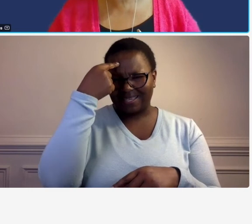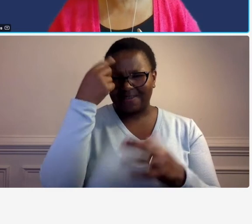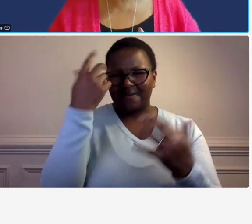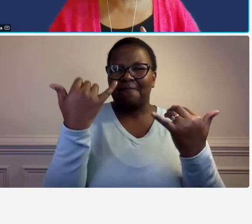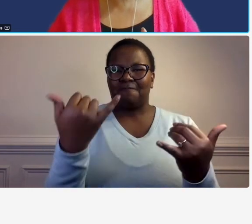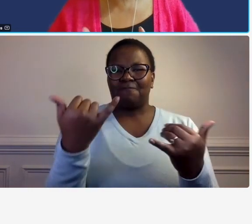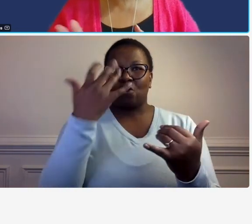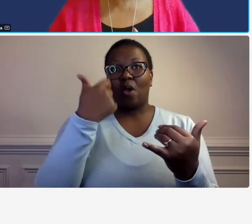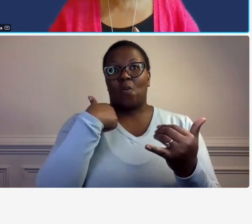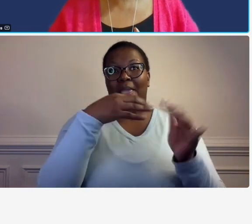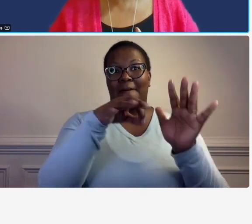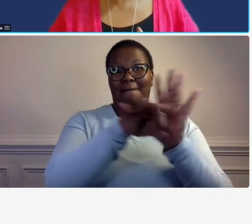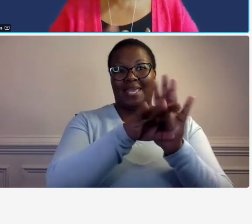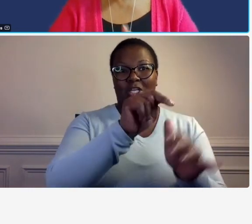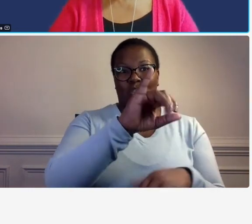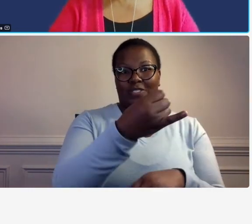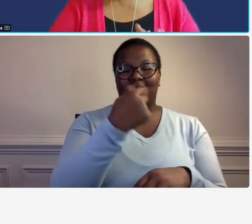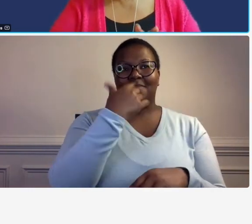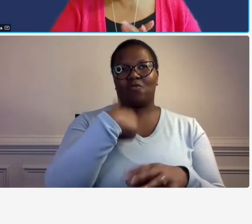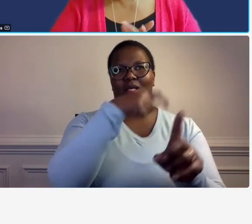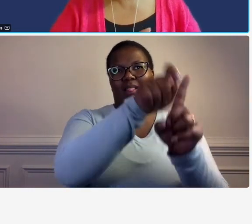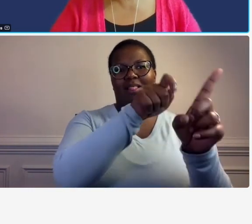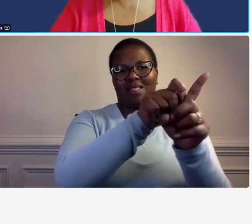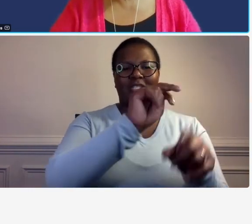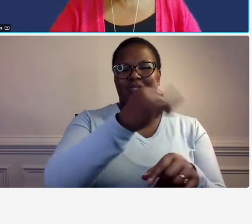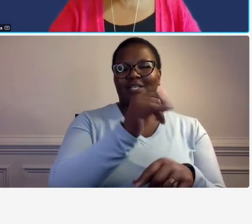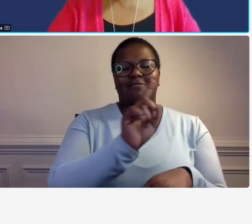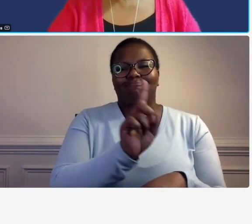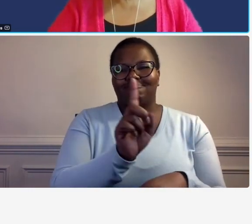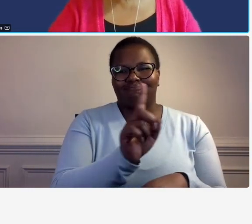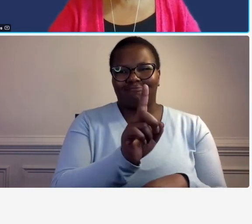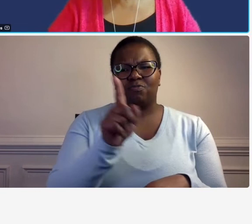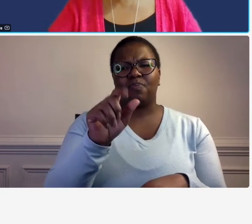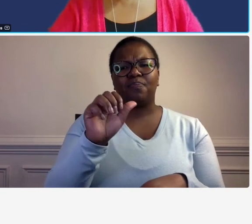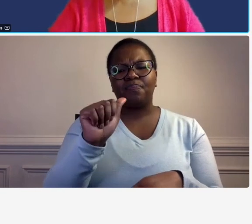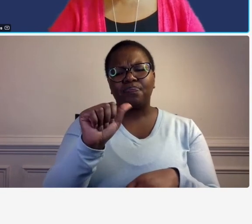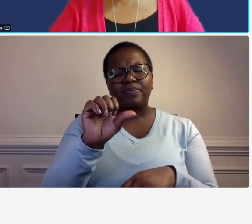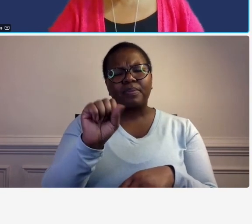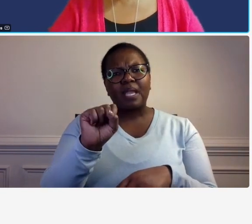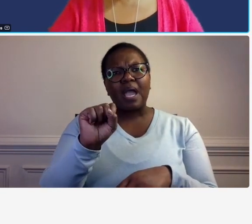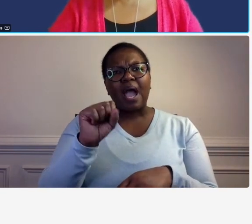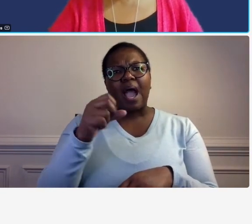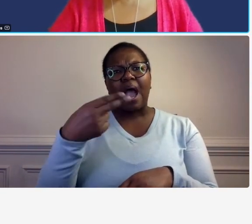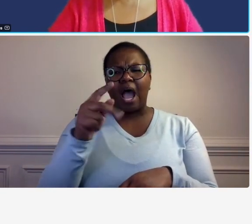new jersey it's not like we're just picking on new jersey so the um ashto audit guide is um